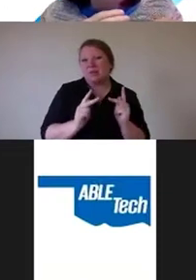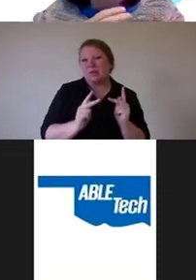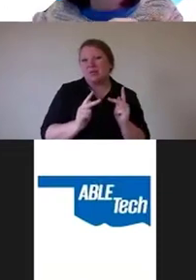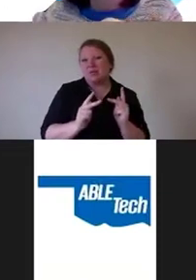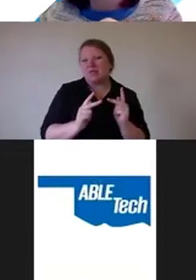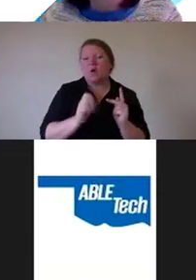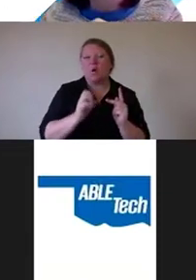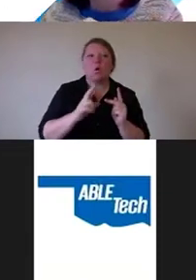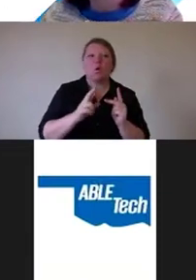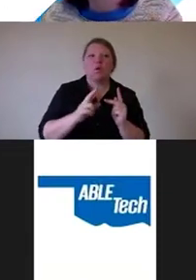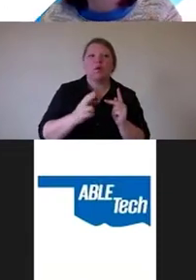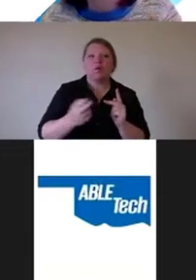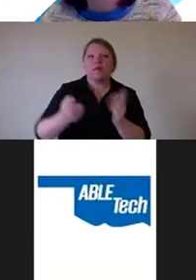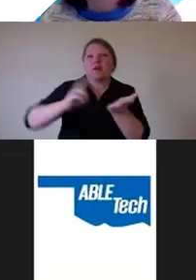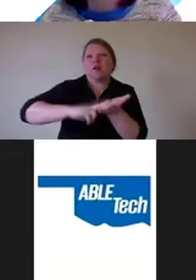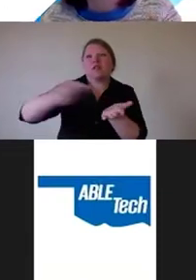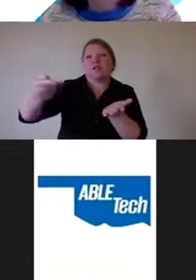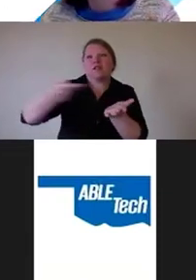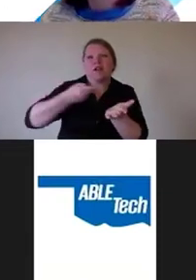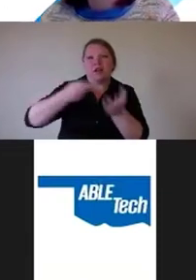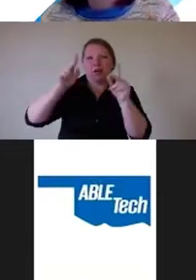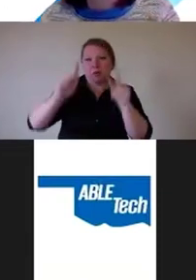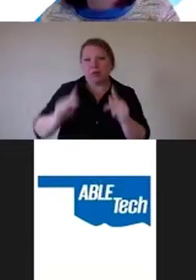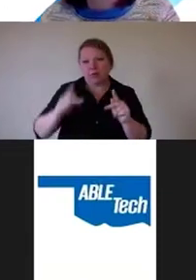They don't actually have an accessibility team.